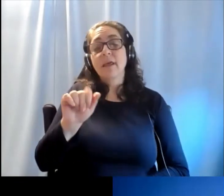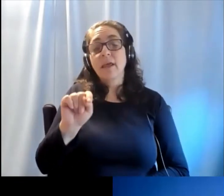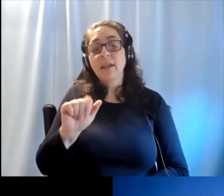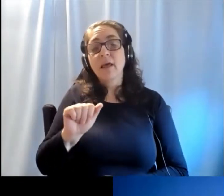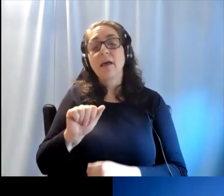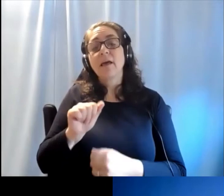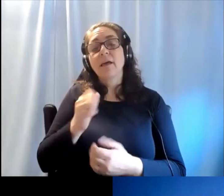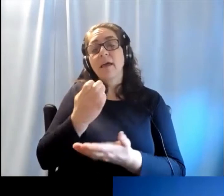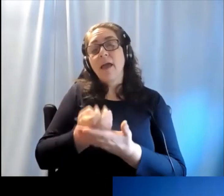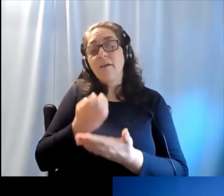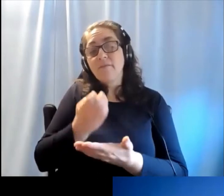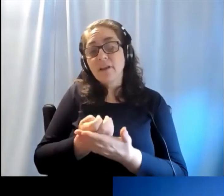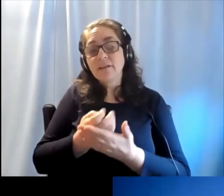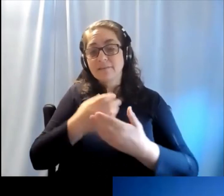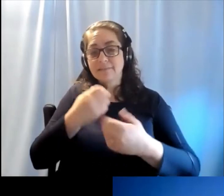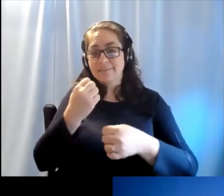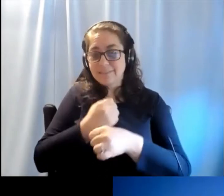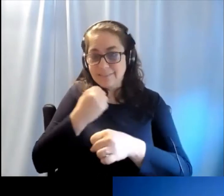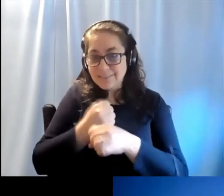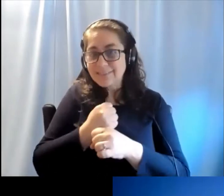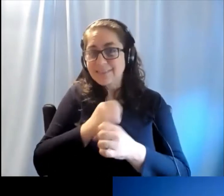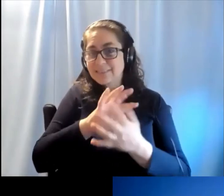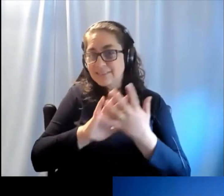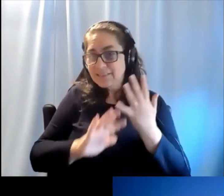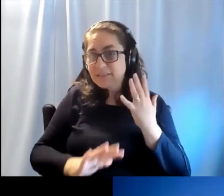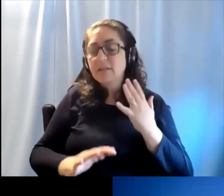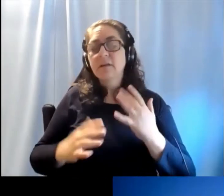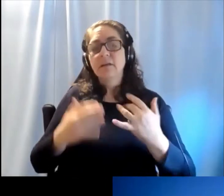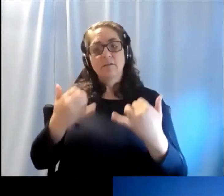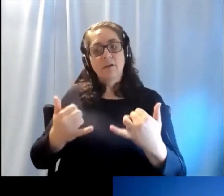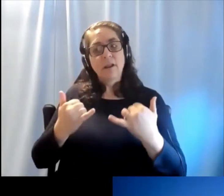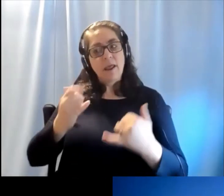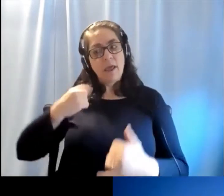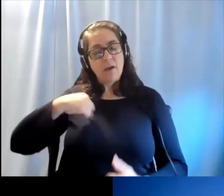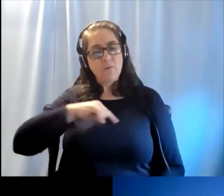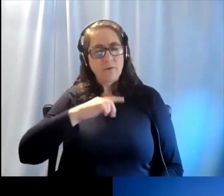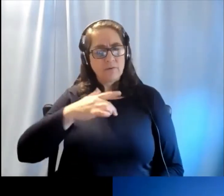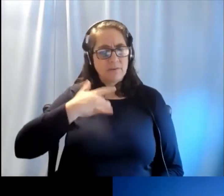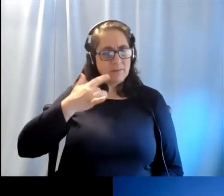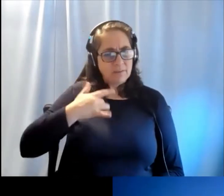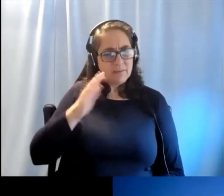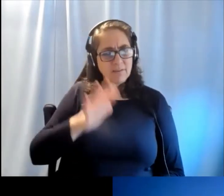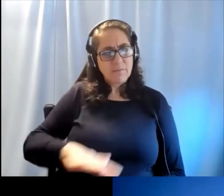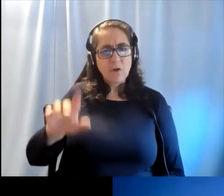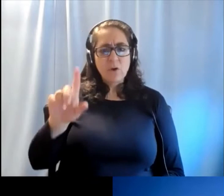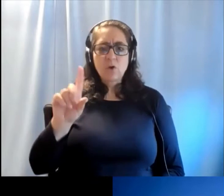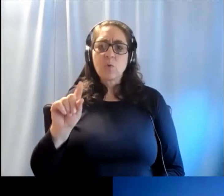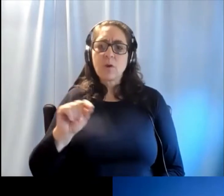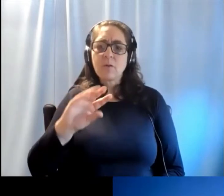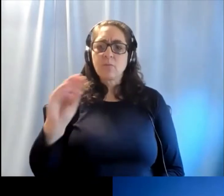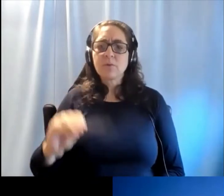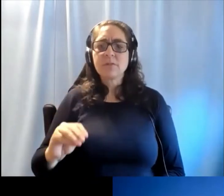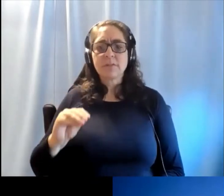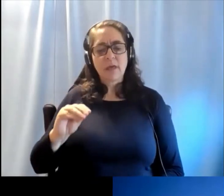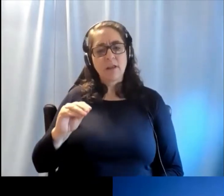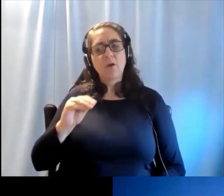evidence, and numbers, so currently, we estimate that nearly 20 percent of the world's population